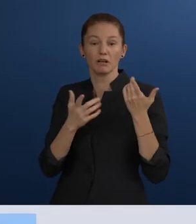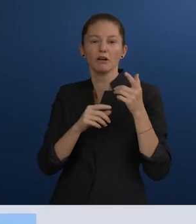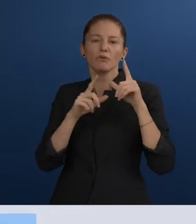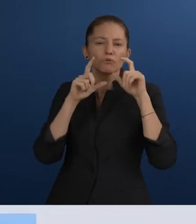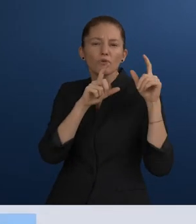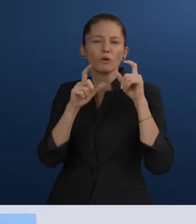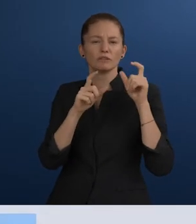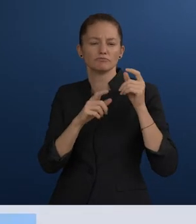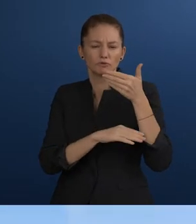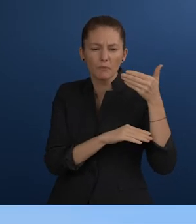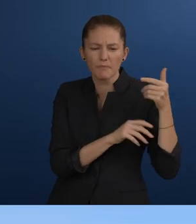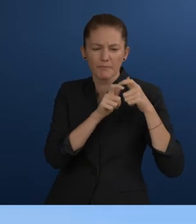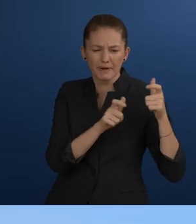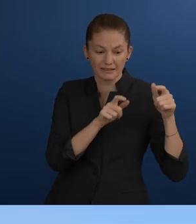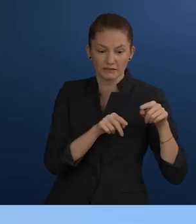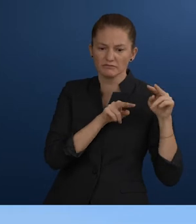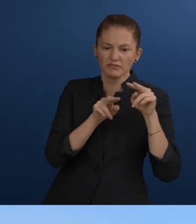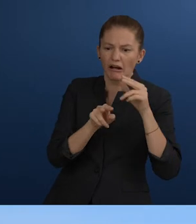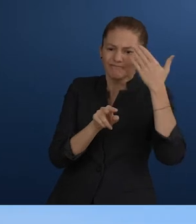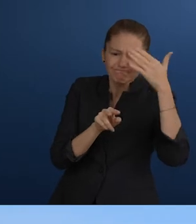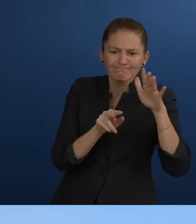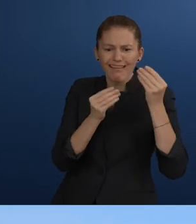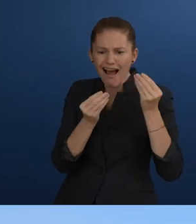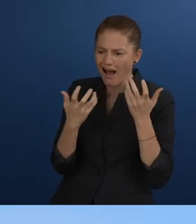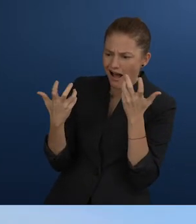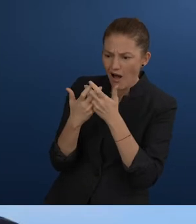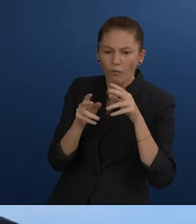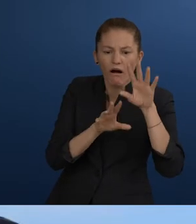to adapt to tourists with disabilities. Besides, Globe4all